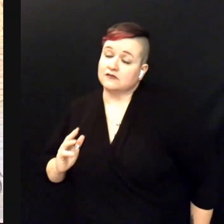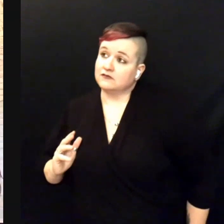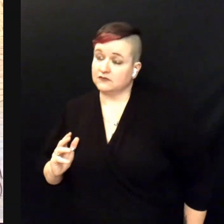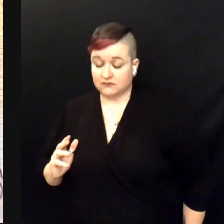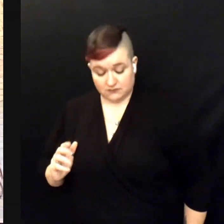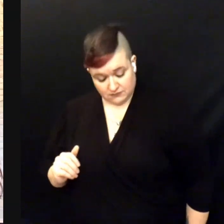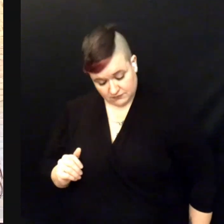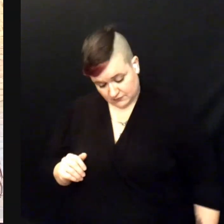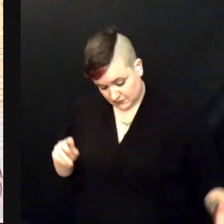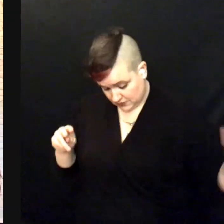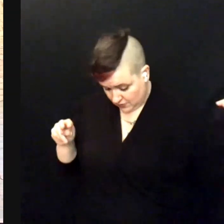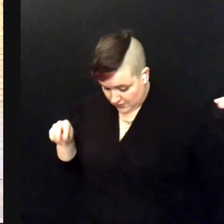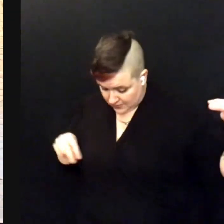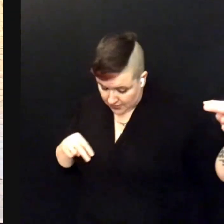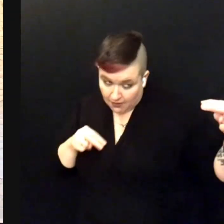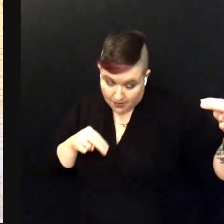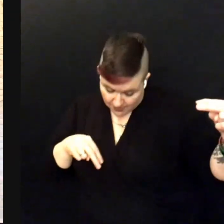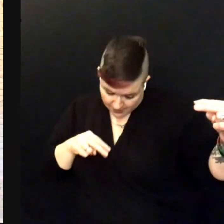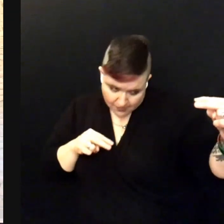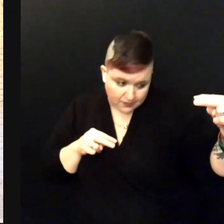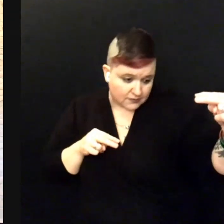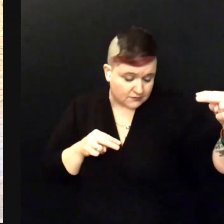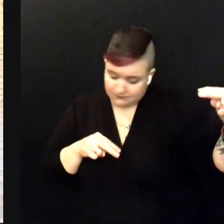Couldn't look you in the eye